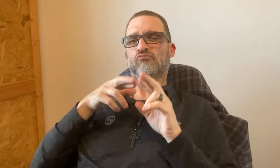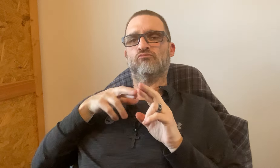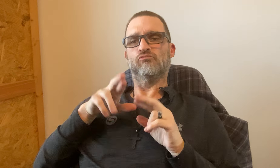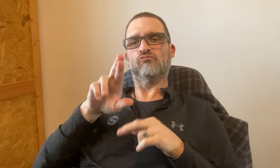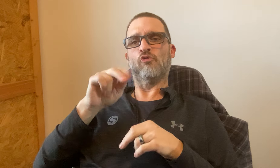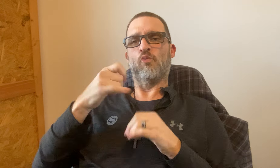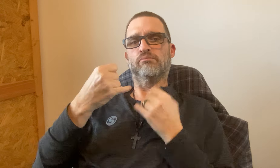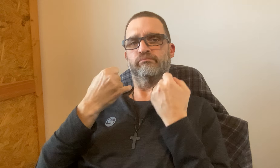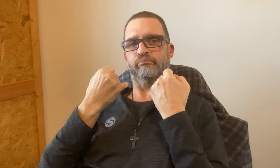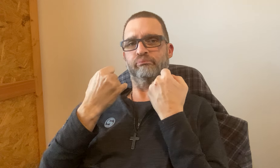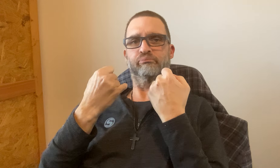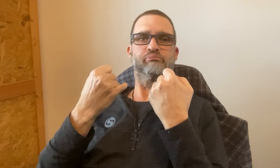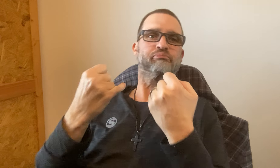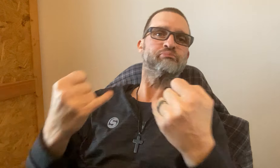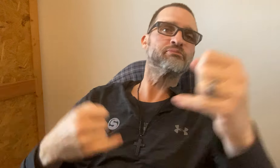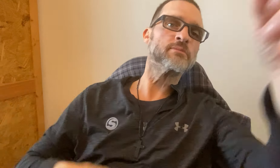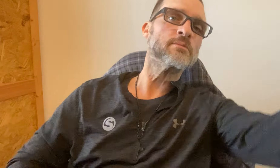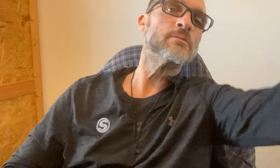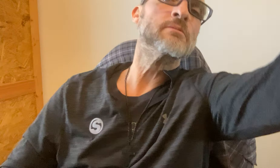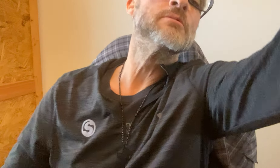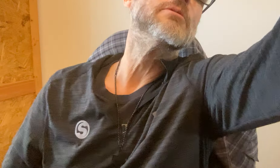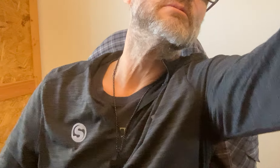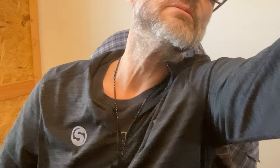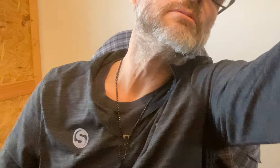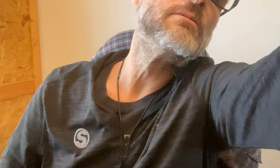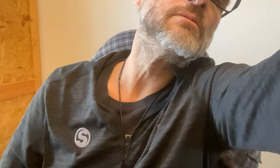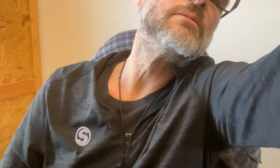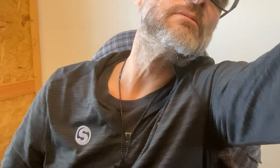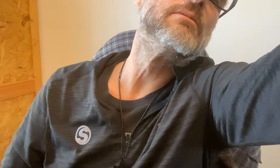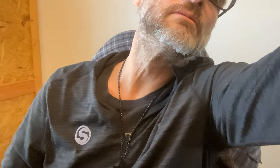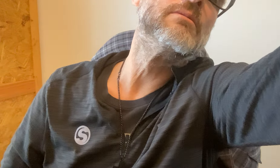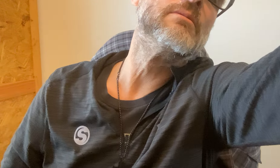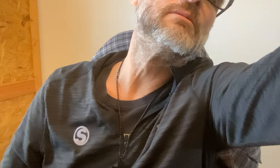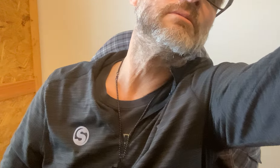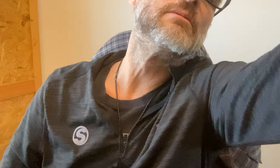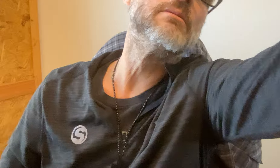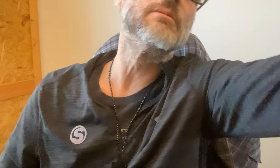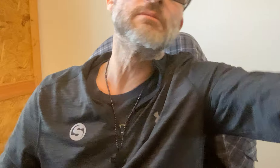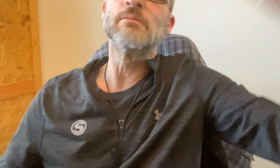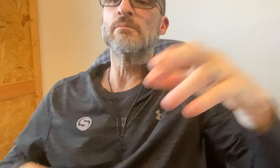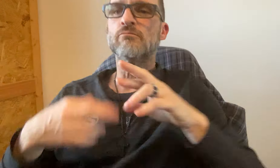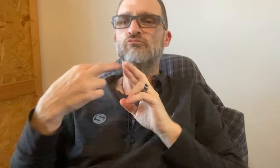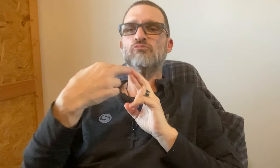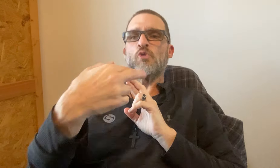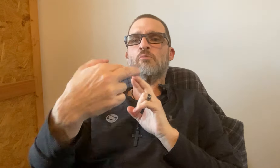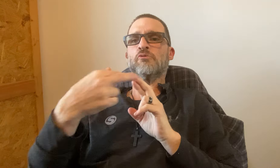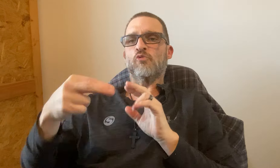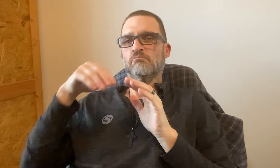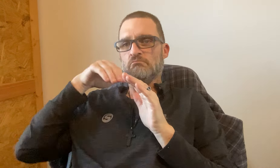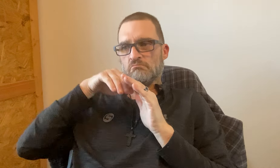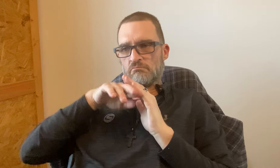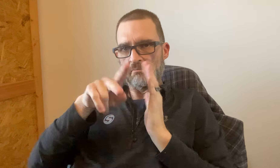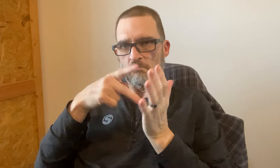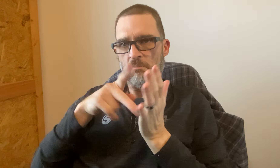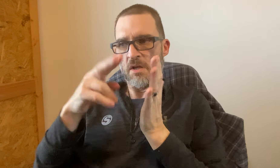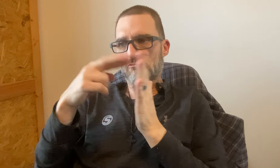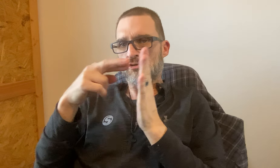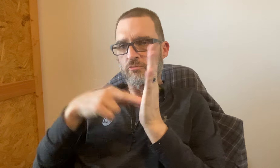I remember when I got in, they had a rope around the festival. Rope was around the festival area to get in.